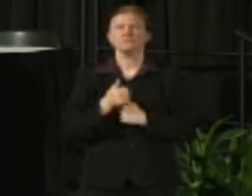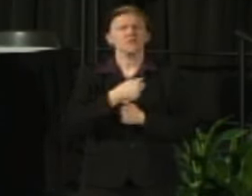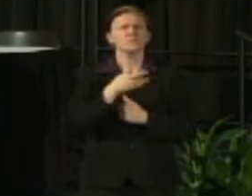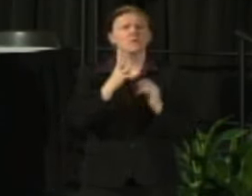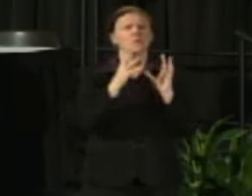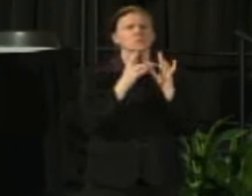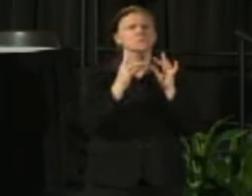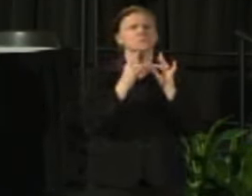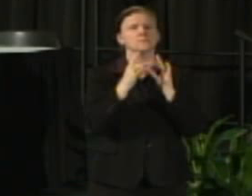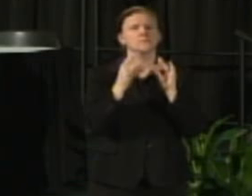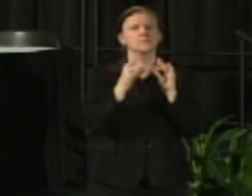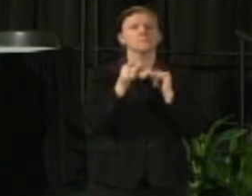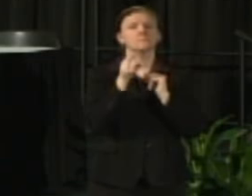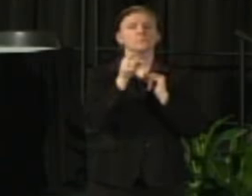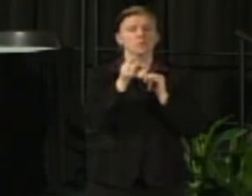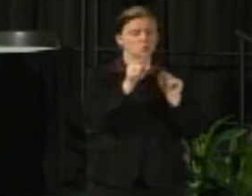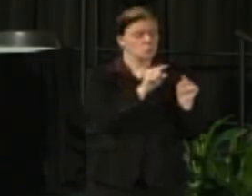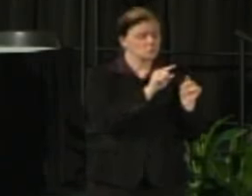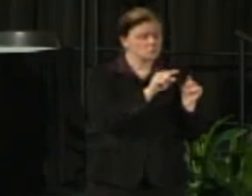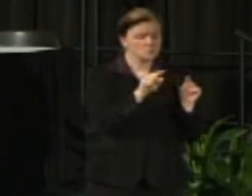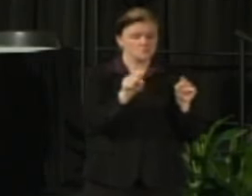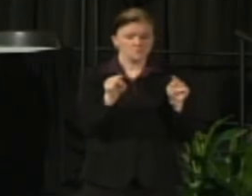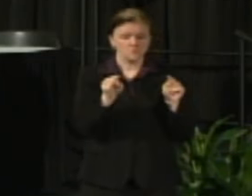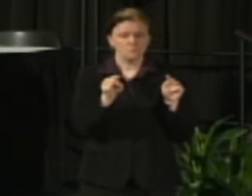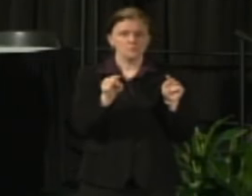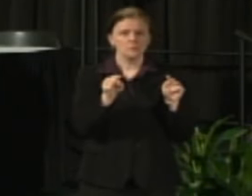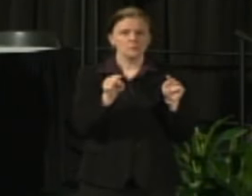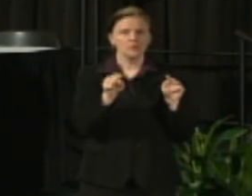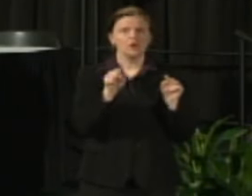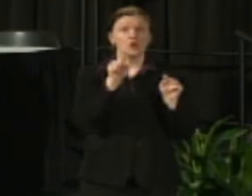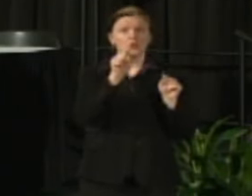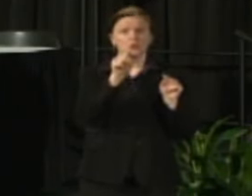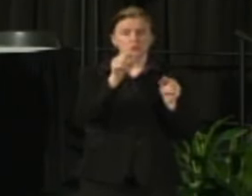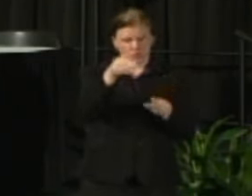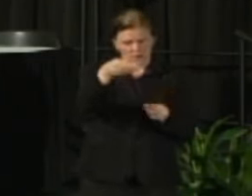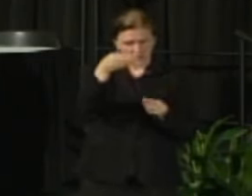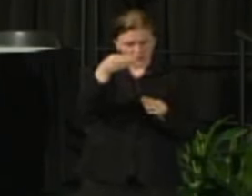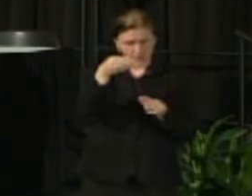that you can then advance to your network. We're all true believers.